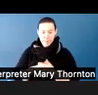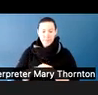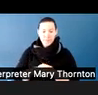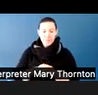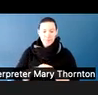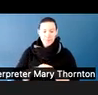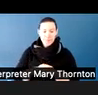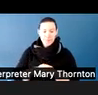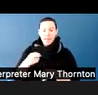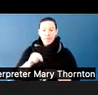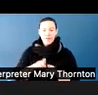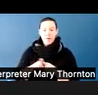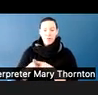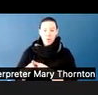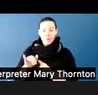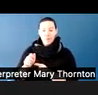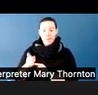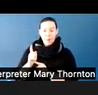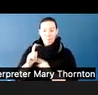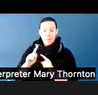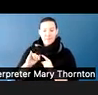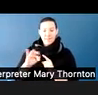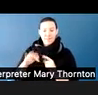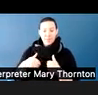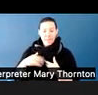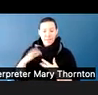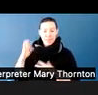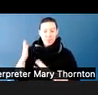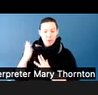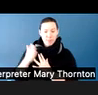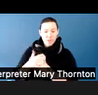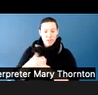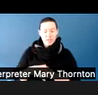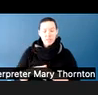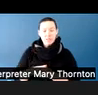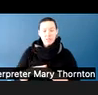if there is a disruption, giving that direct but kind feedback.